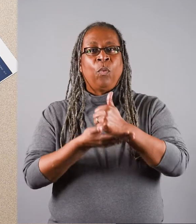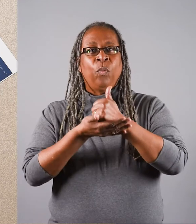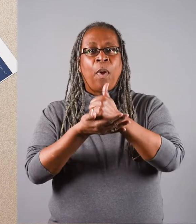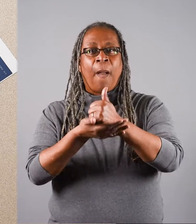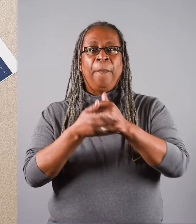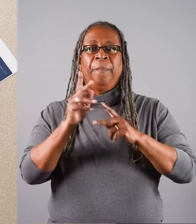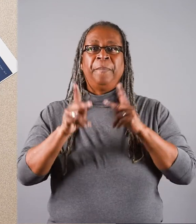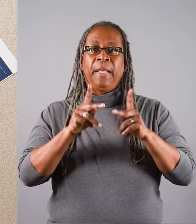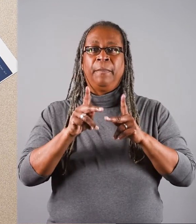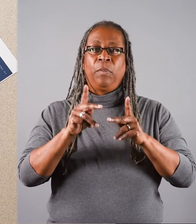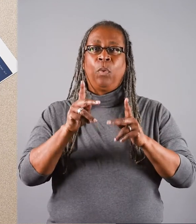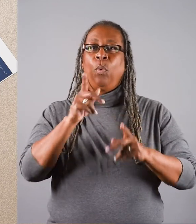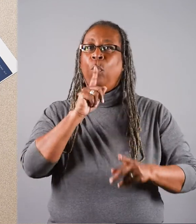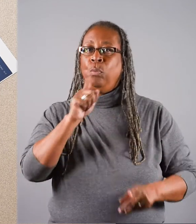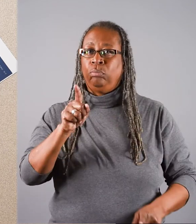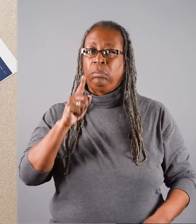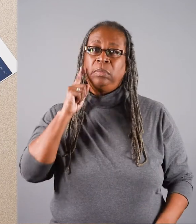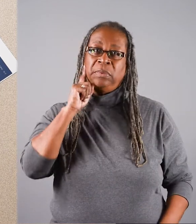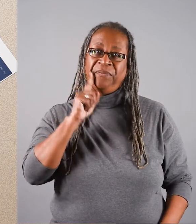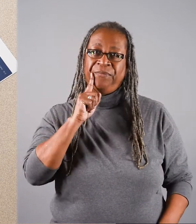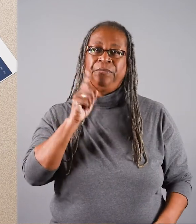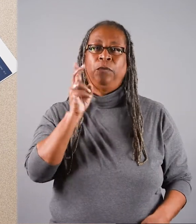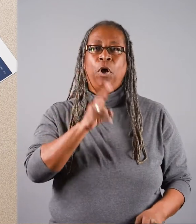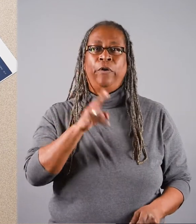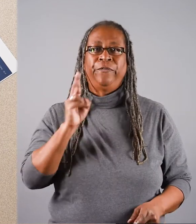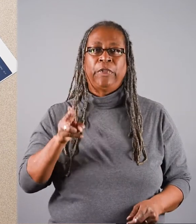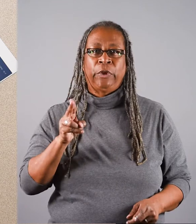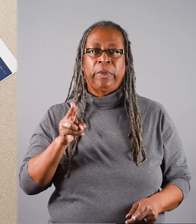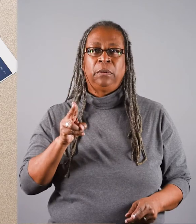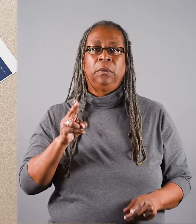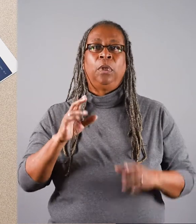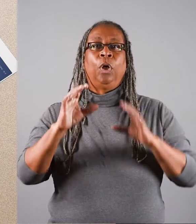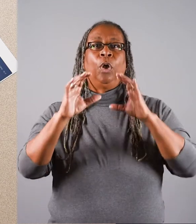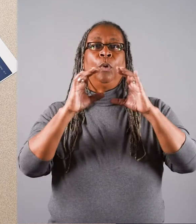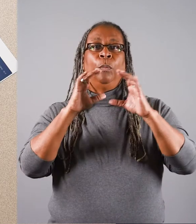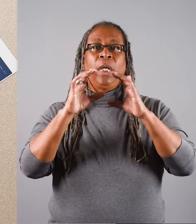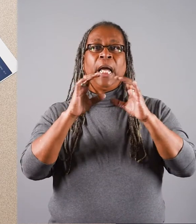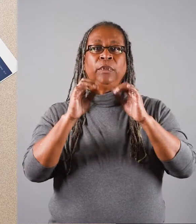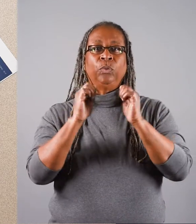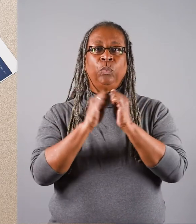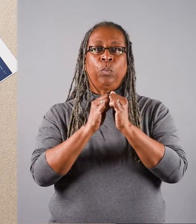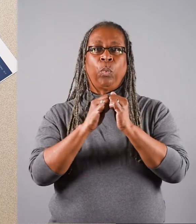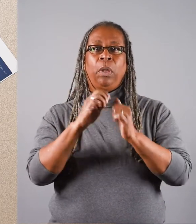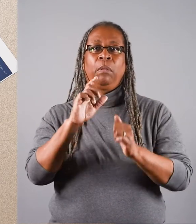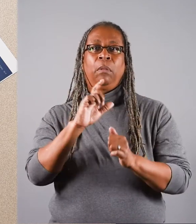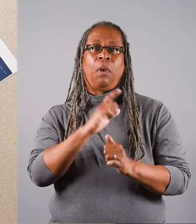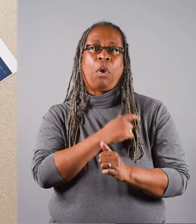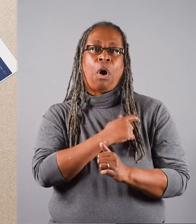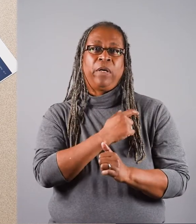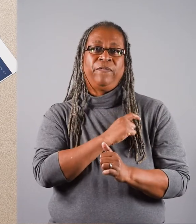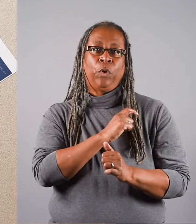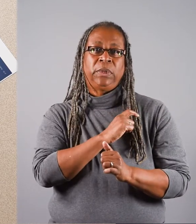To help people who are deaf and hard of hearing communicate with law enforcement, Minnesotans